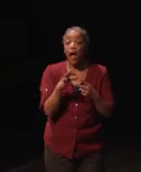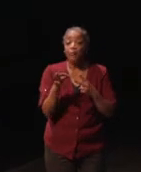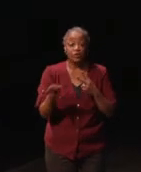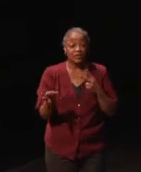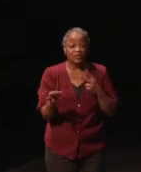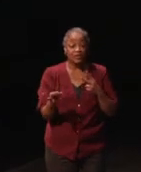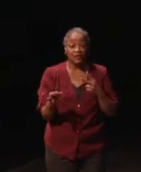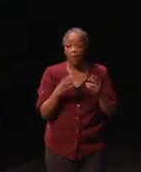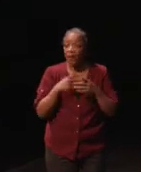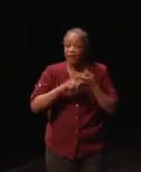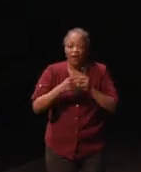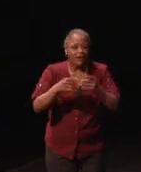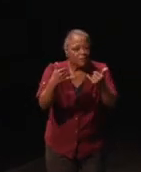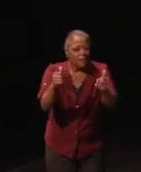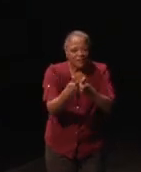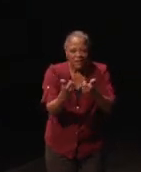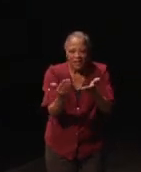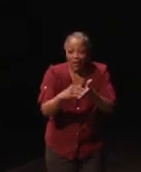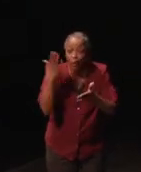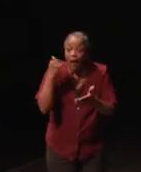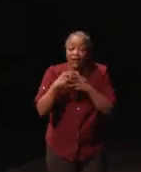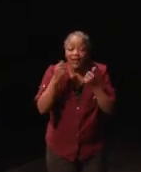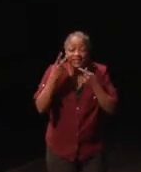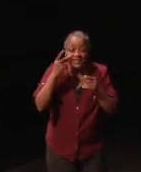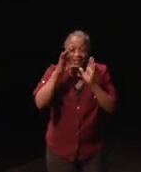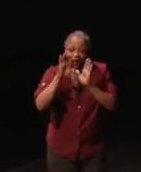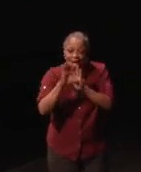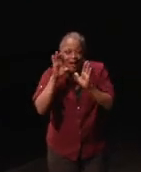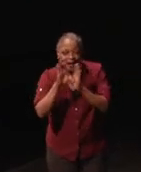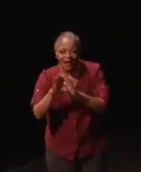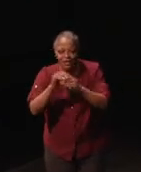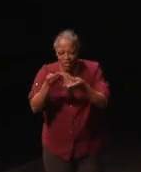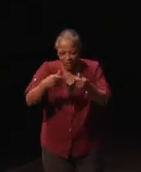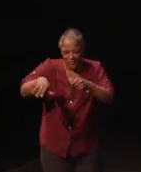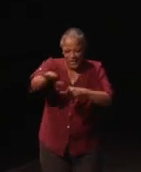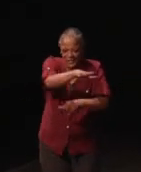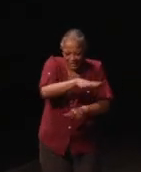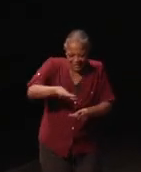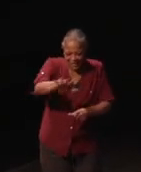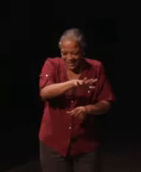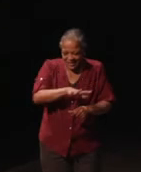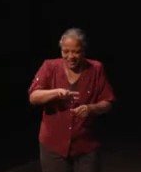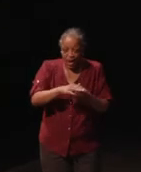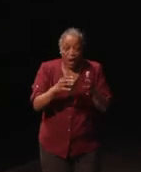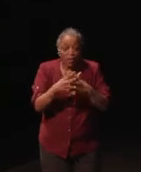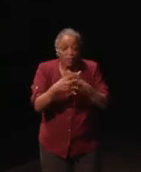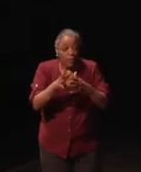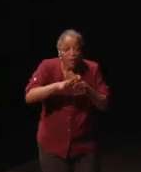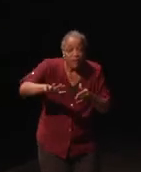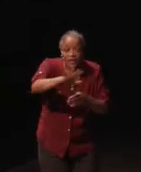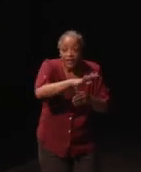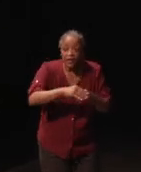and my friend could play Madden again because he could finally see all the icons and everything on the field. So, everything on the field that you can move that took user input,